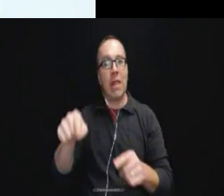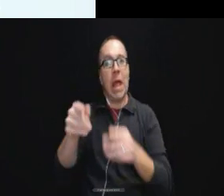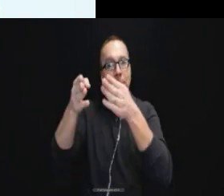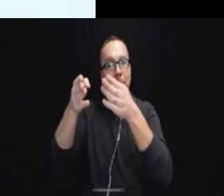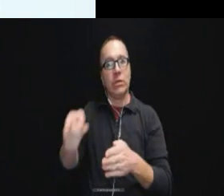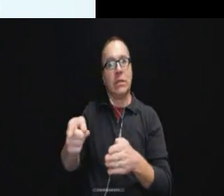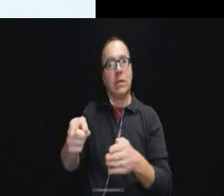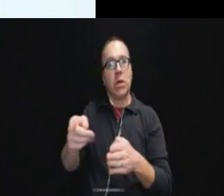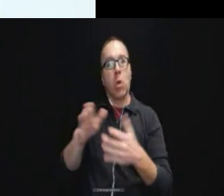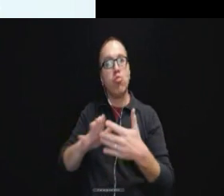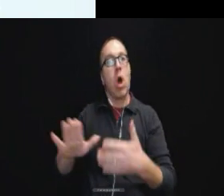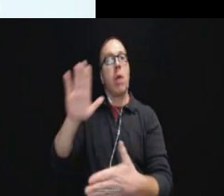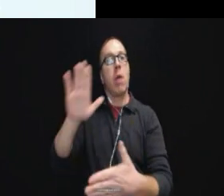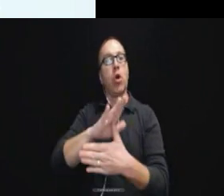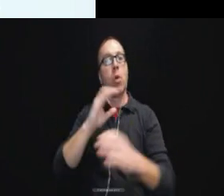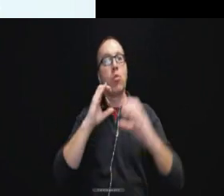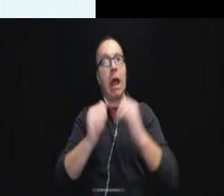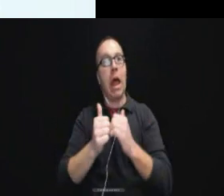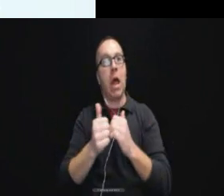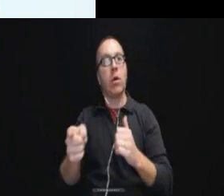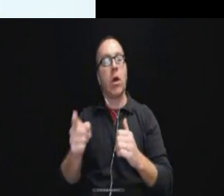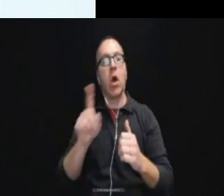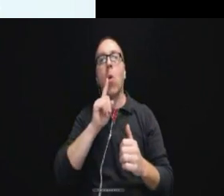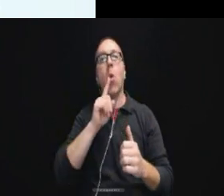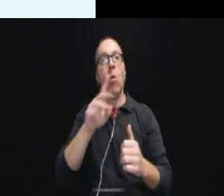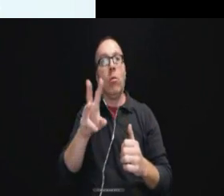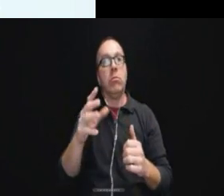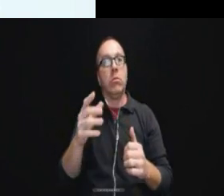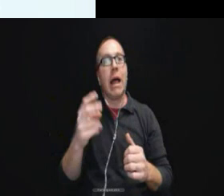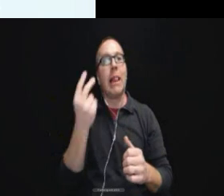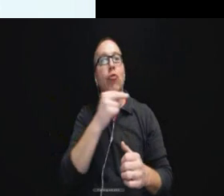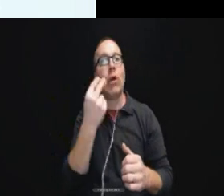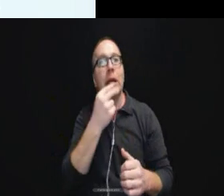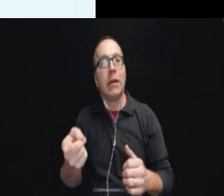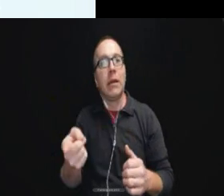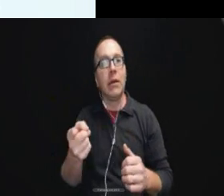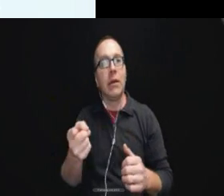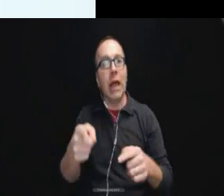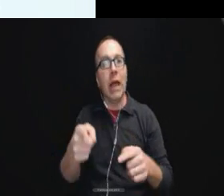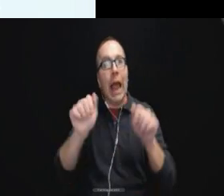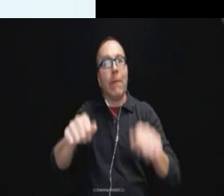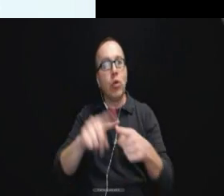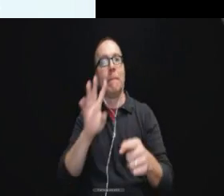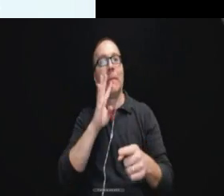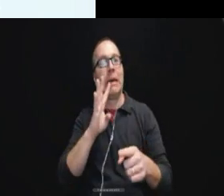primary mode of communication was lipreading and he was able to speak with an impediment.